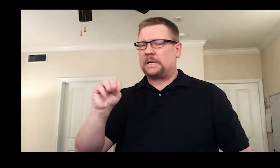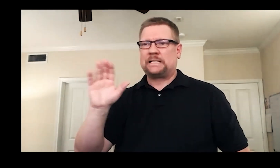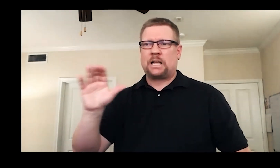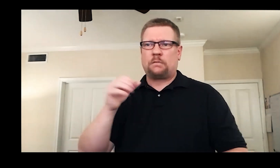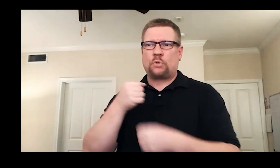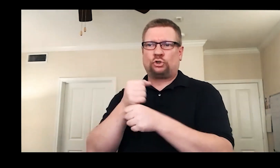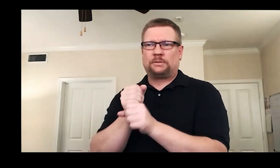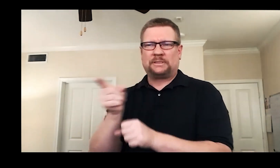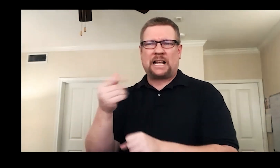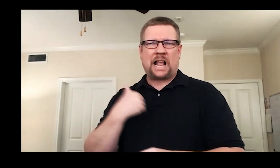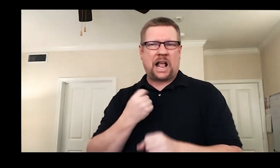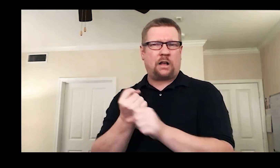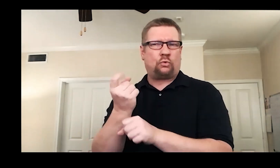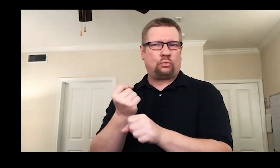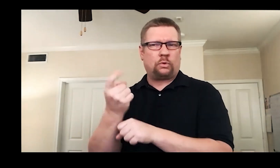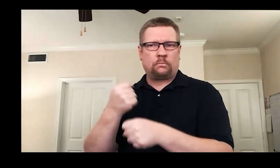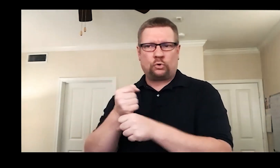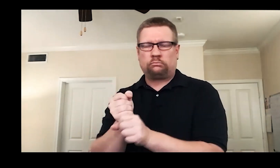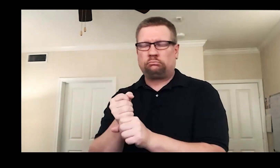They had annual productions associated with the month,